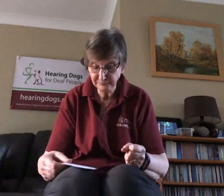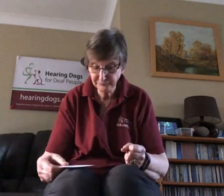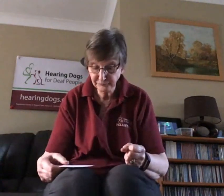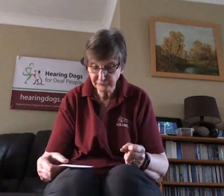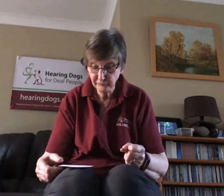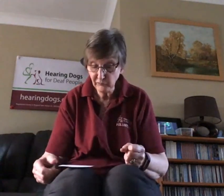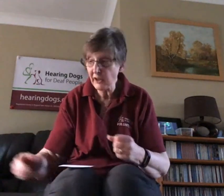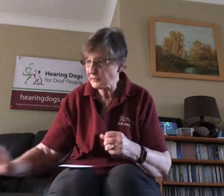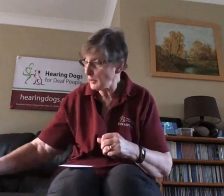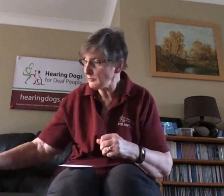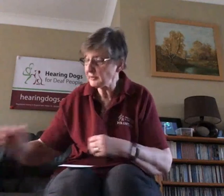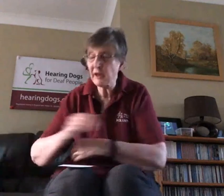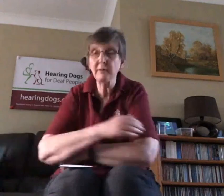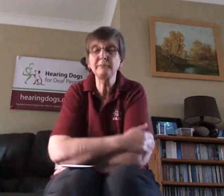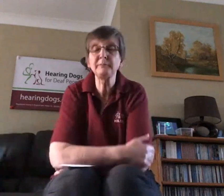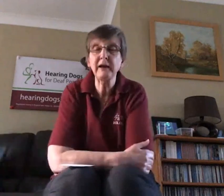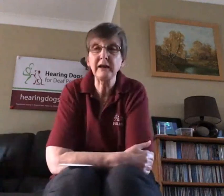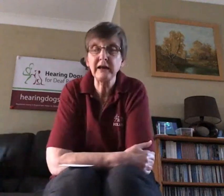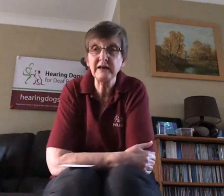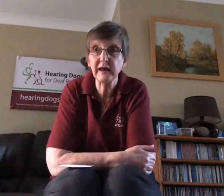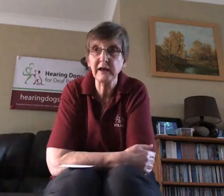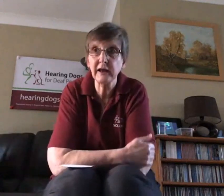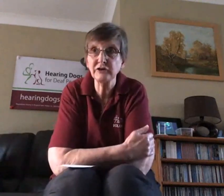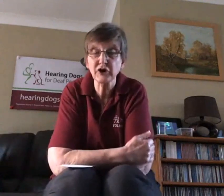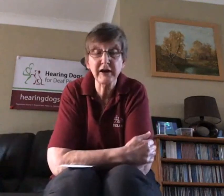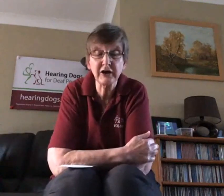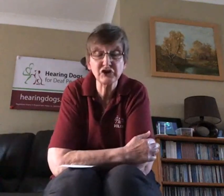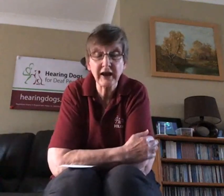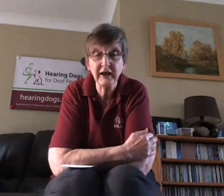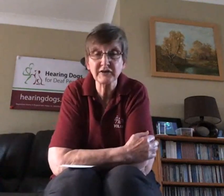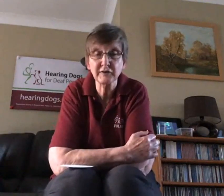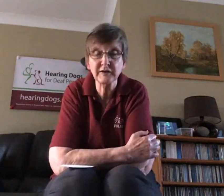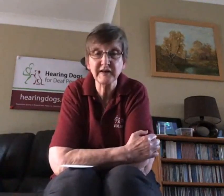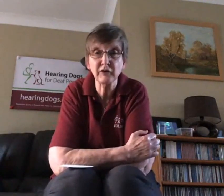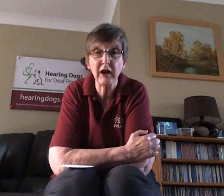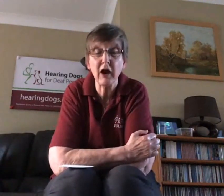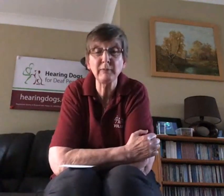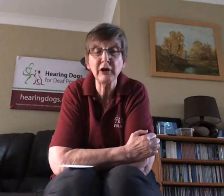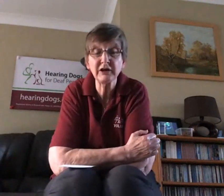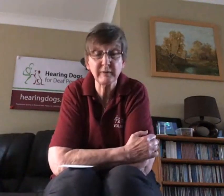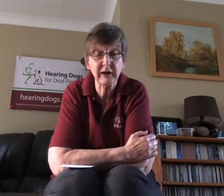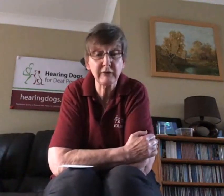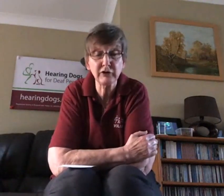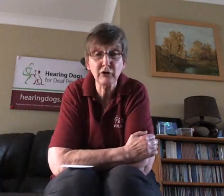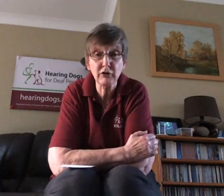At the moment, Bentley is in a training jacket so he says on it 'I'm learning to be hearing